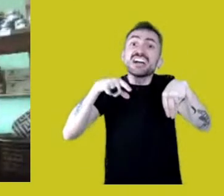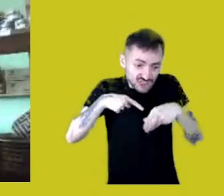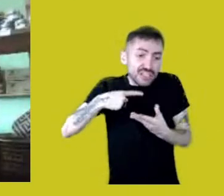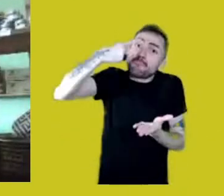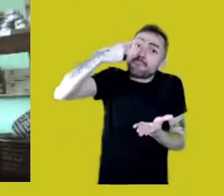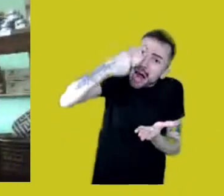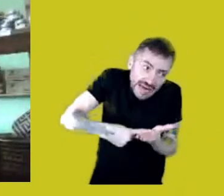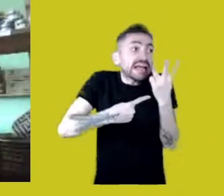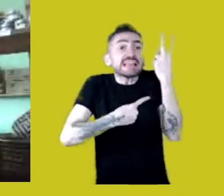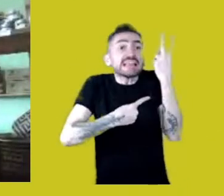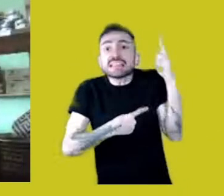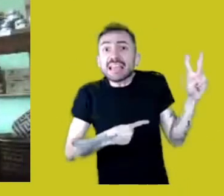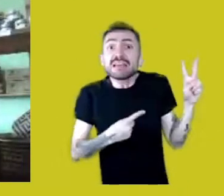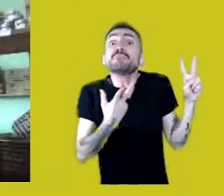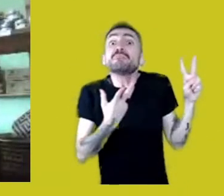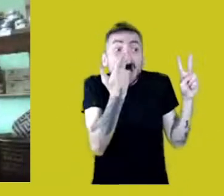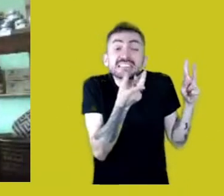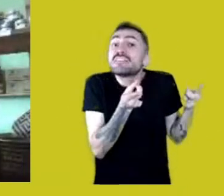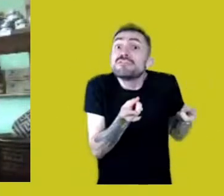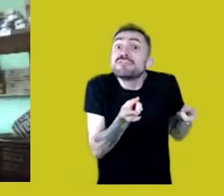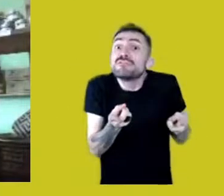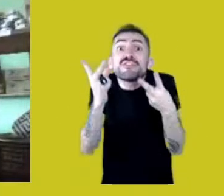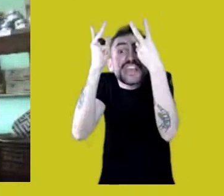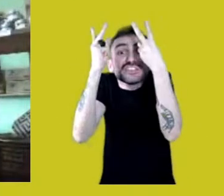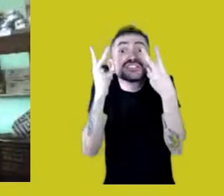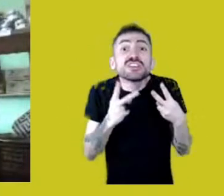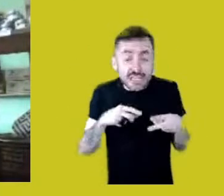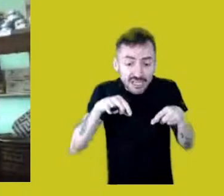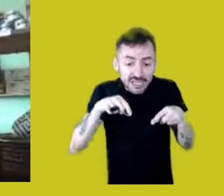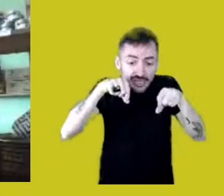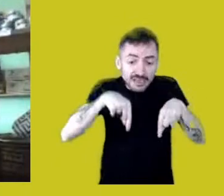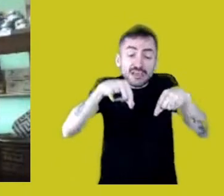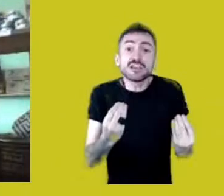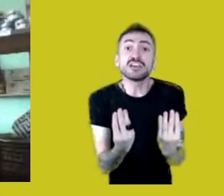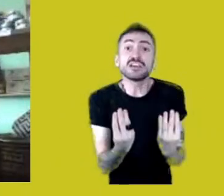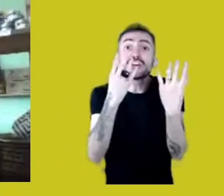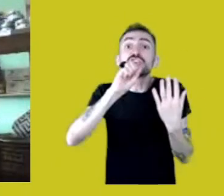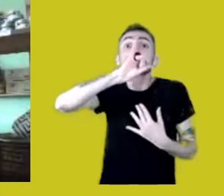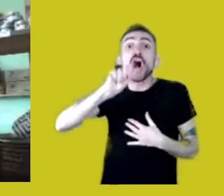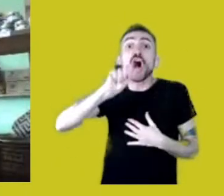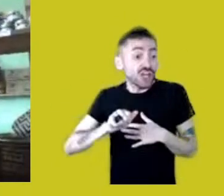growing soy for European cattle and not crops to feed our children?